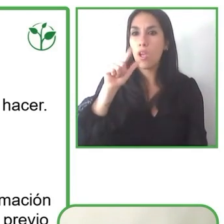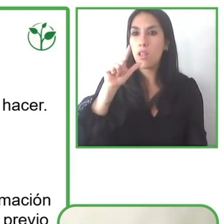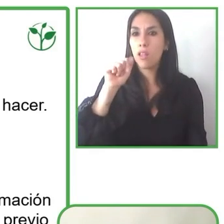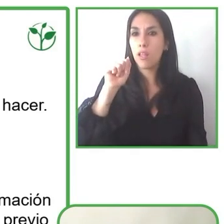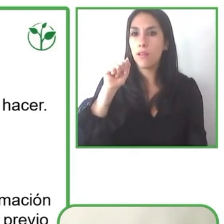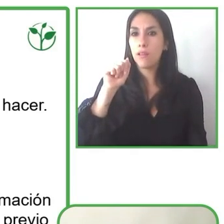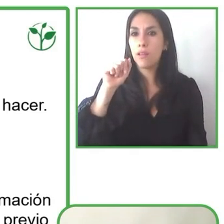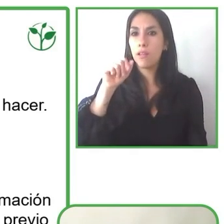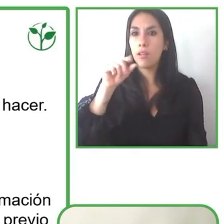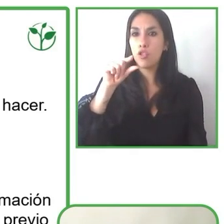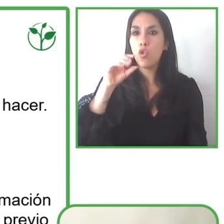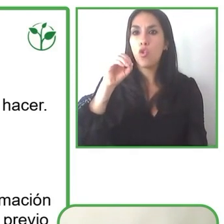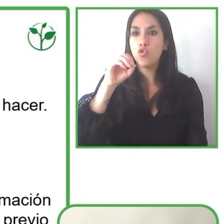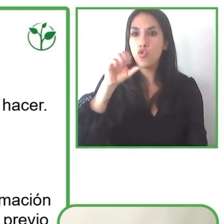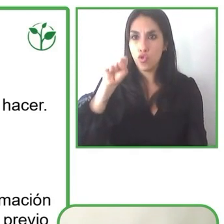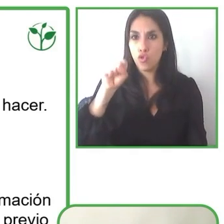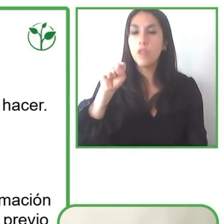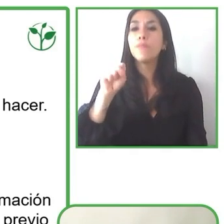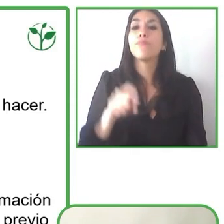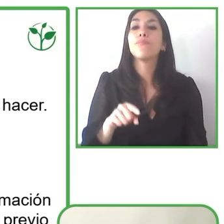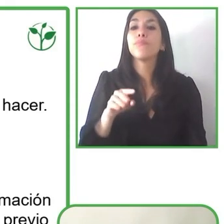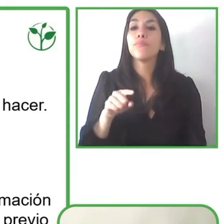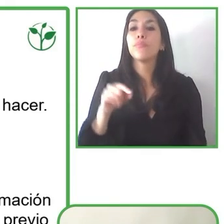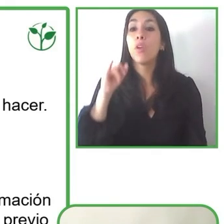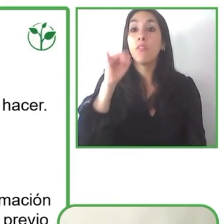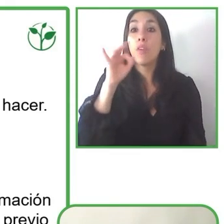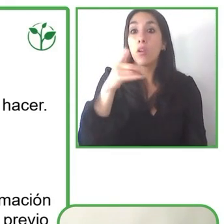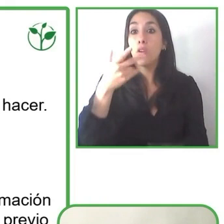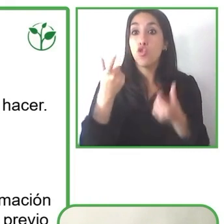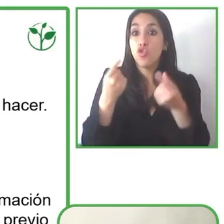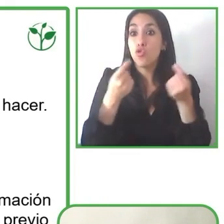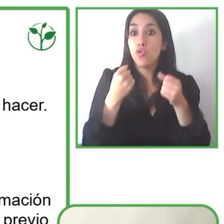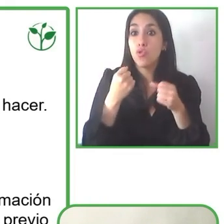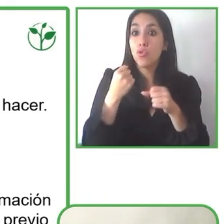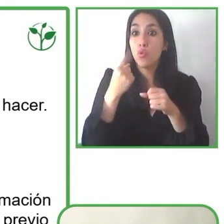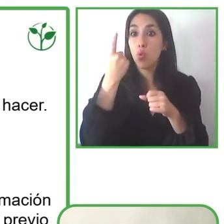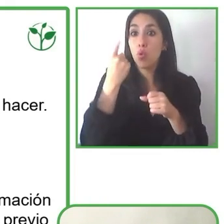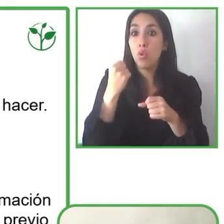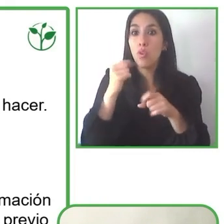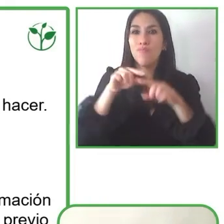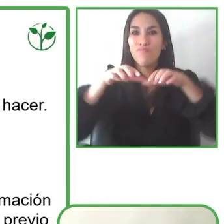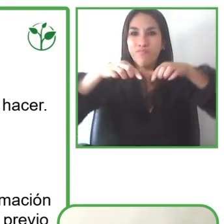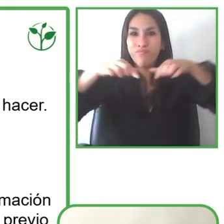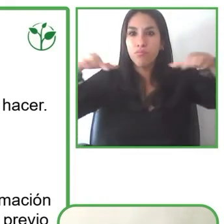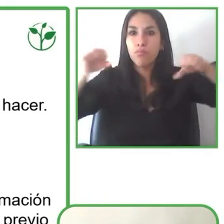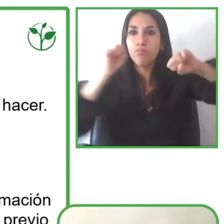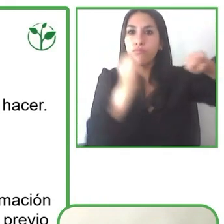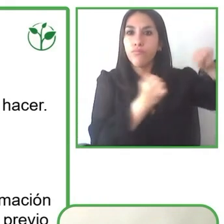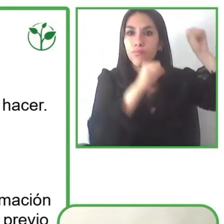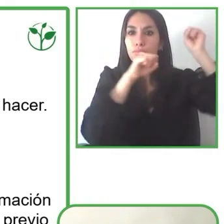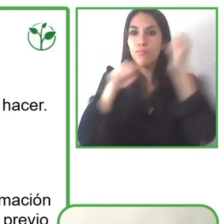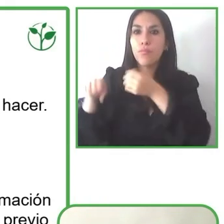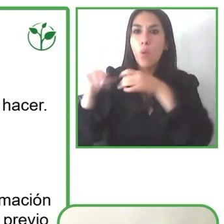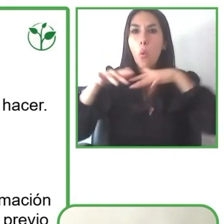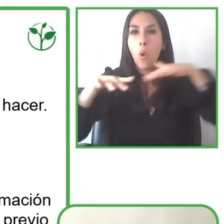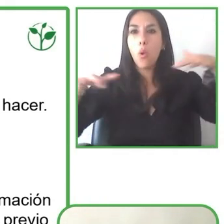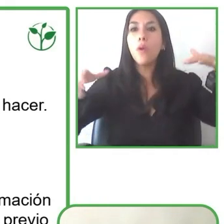when we have done kayak tours for people with limited mobility. Well, if we've seen that it hasn't worked their needs,